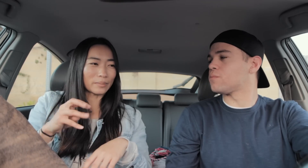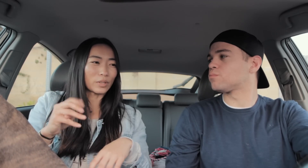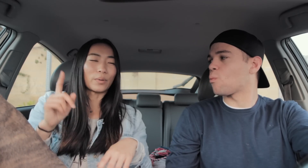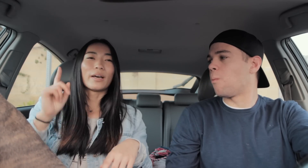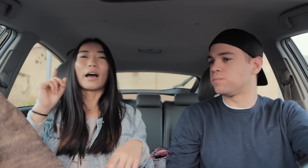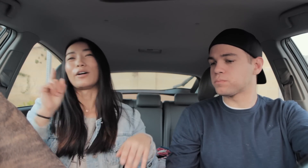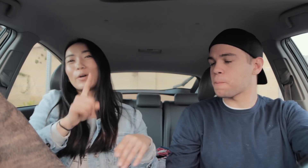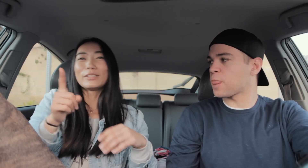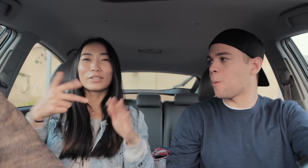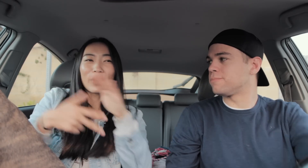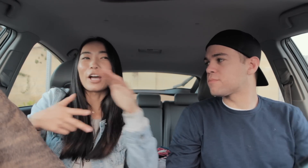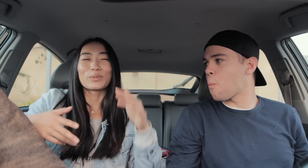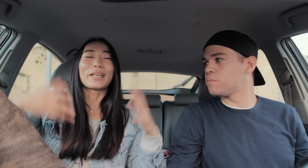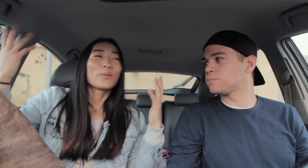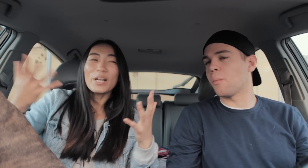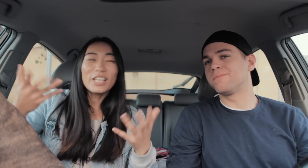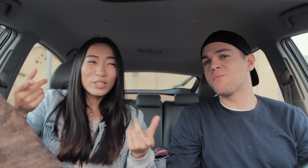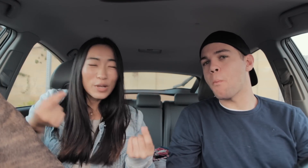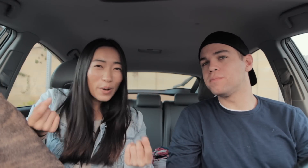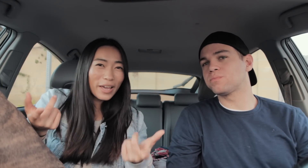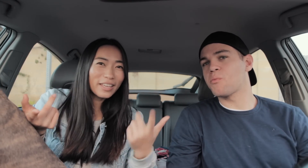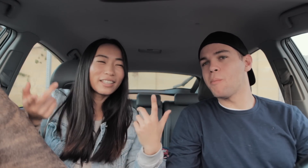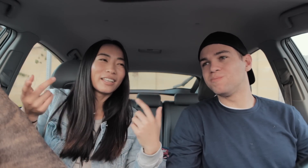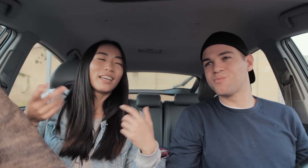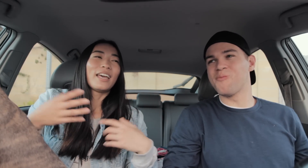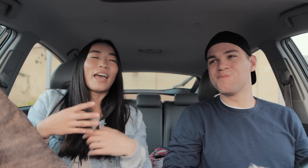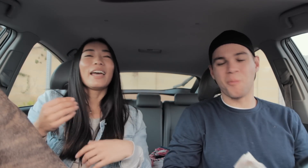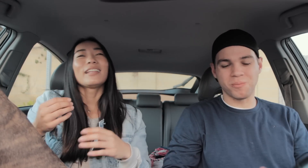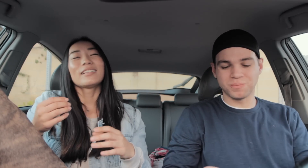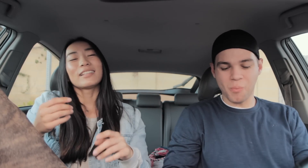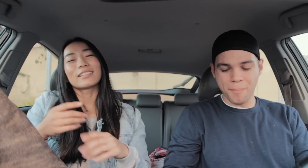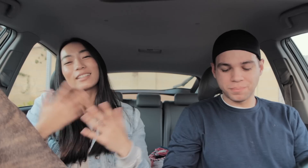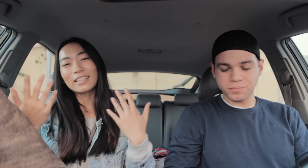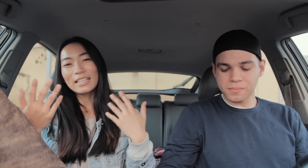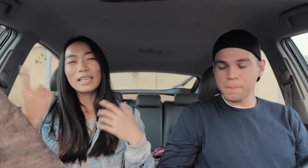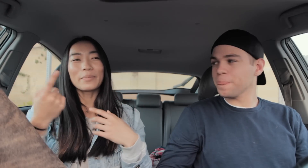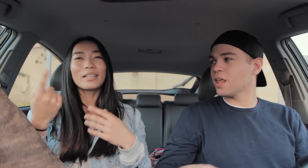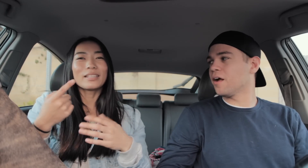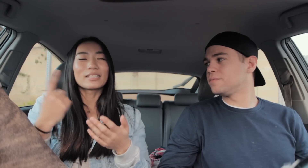so I'll go into the garage with like what are you doing! and it's something